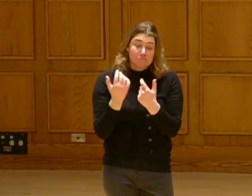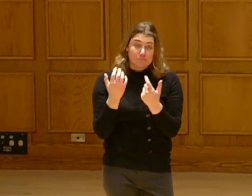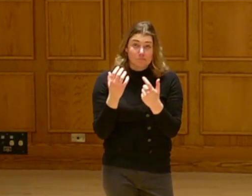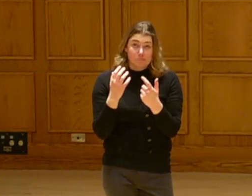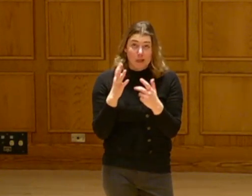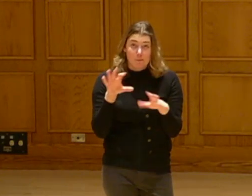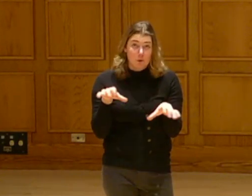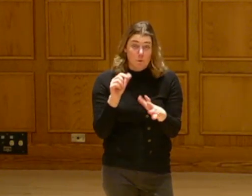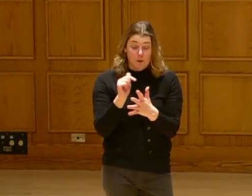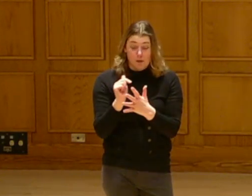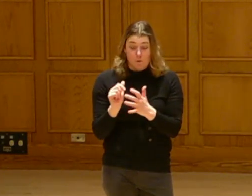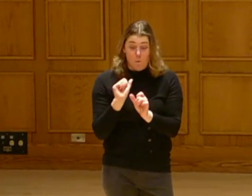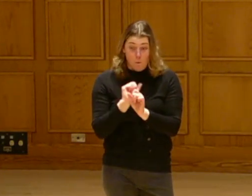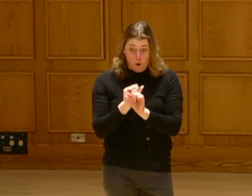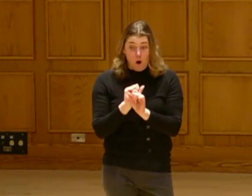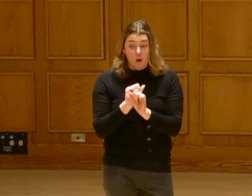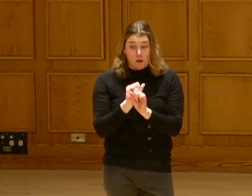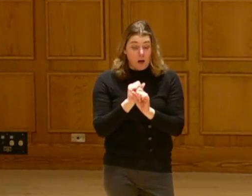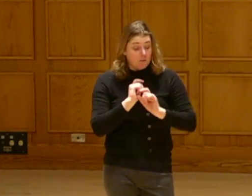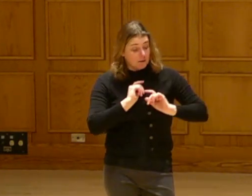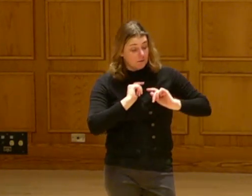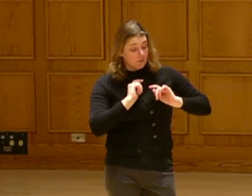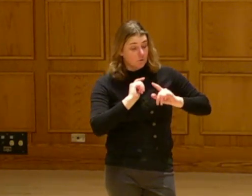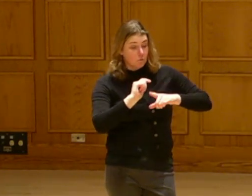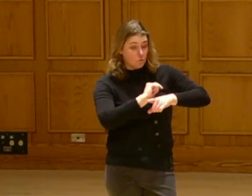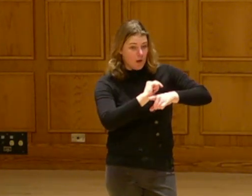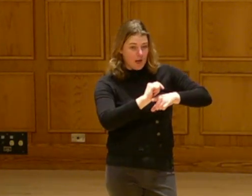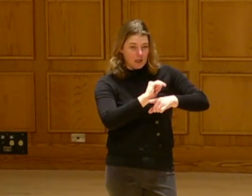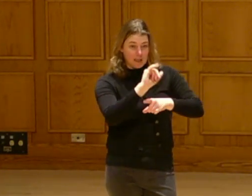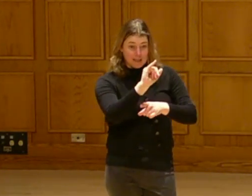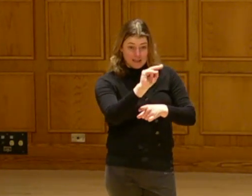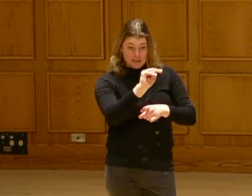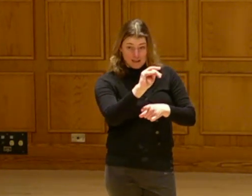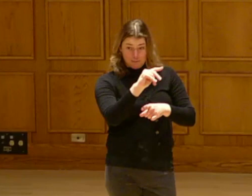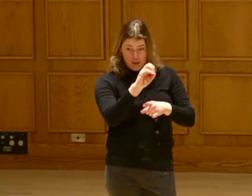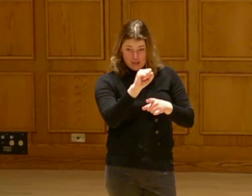Since I've been doing this stuff, I've been able to train inmates down the road here at Willow River Correctional Facility.